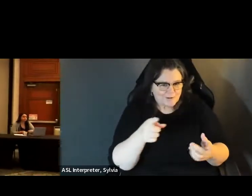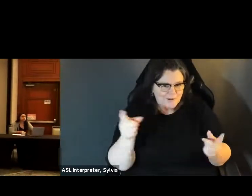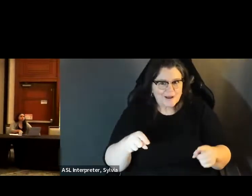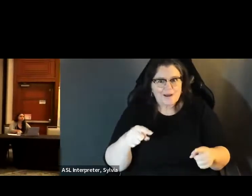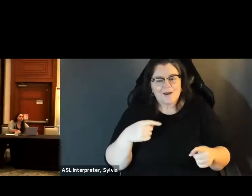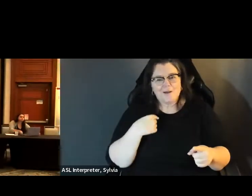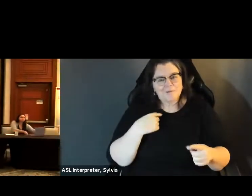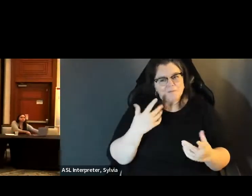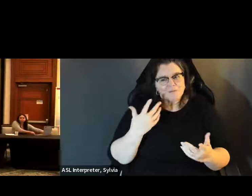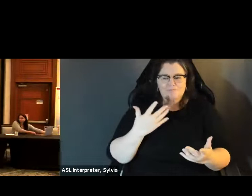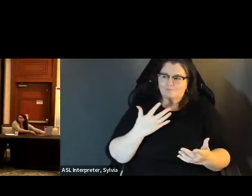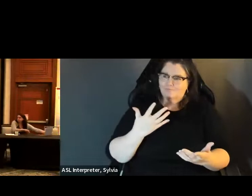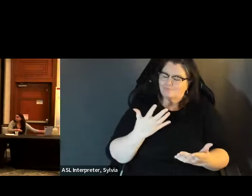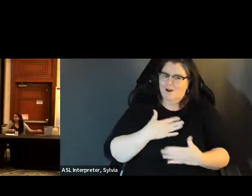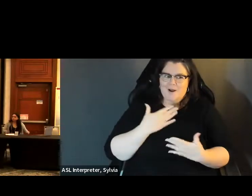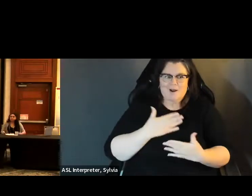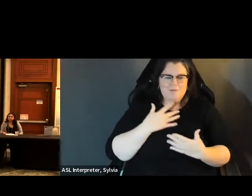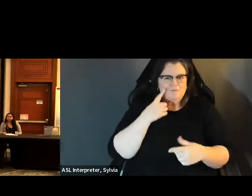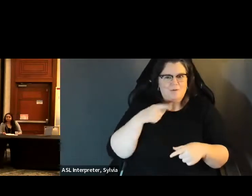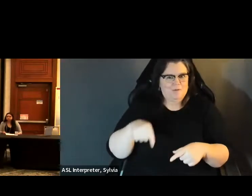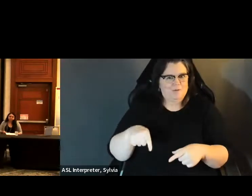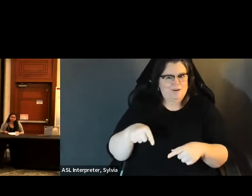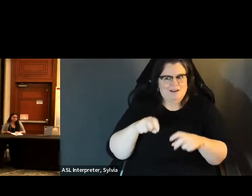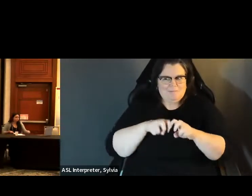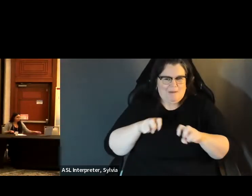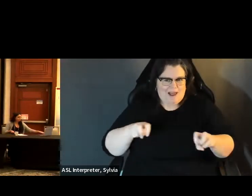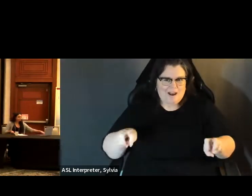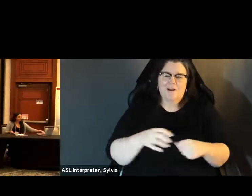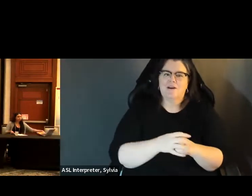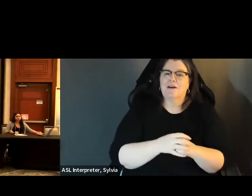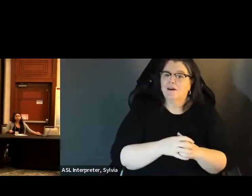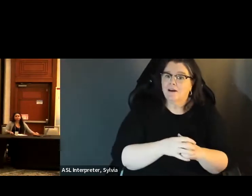Hello, everyone. Thank you so much for being here. Really Hello! Everyone, Thank you so much for being here really excited to get this third panel up and going. excited to get this third panel up and going. Can I